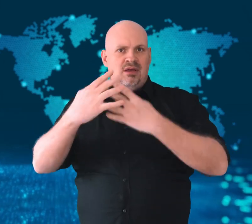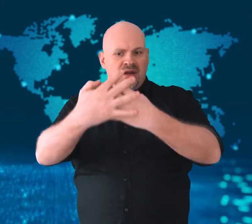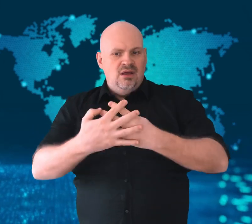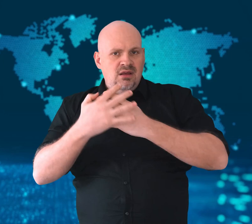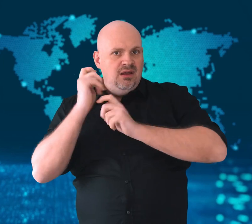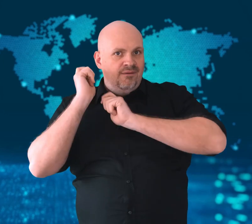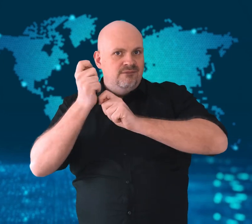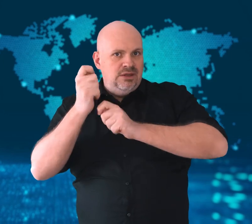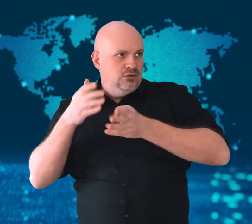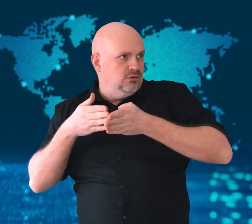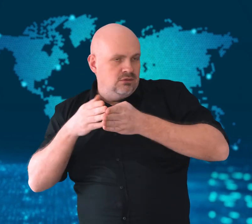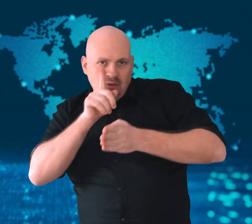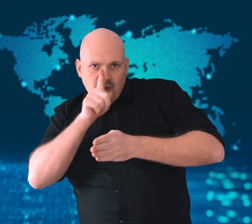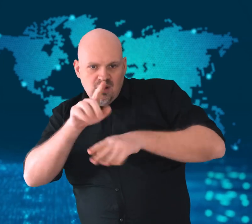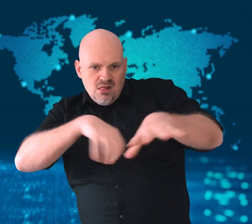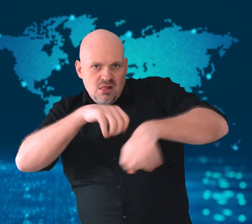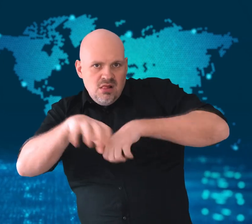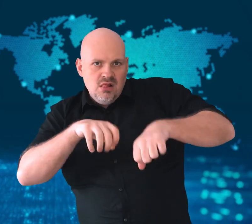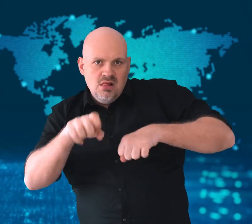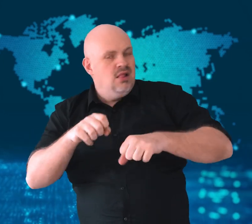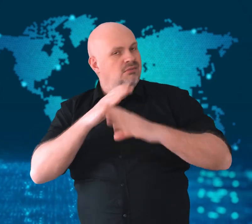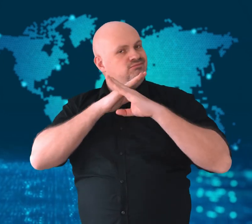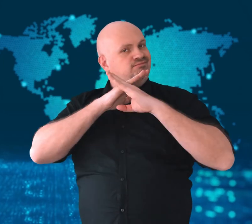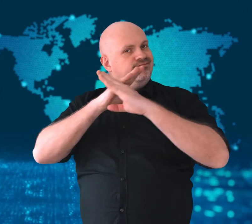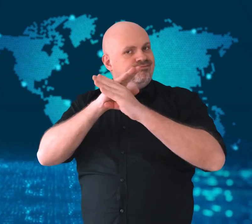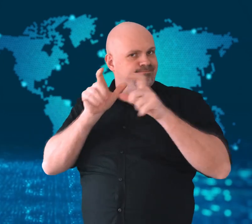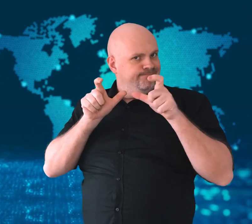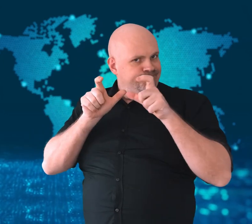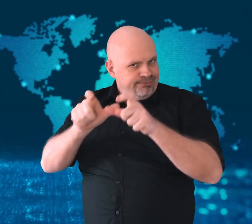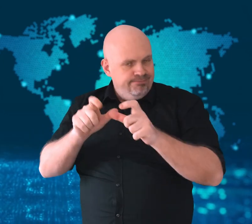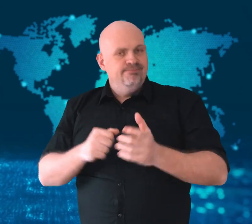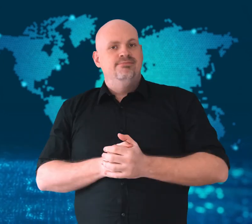the crown-of-thorns starfish,